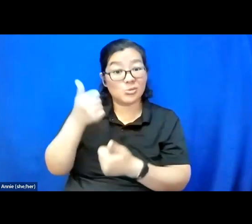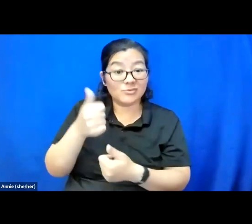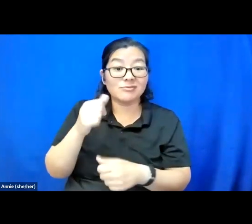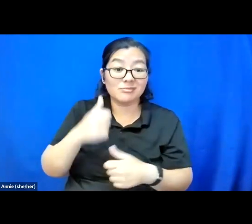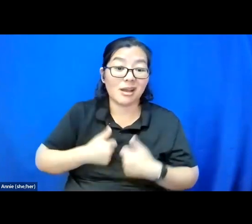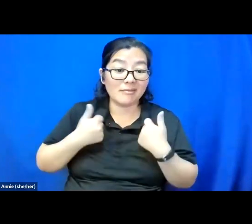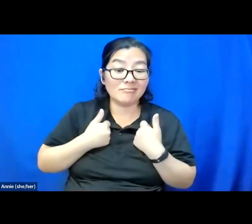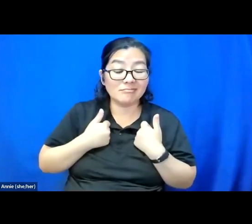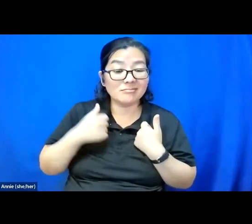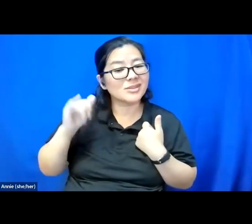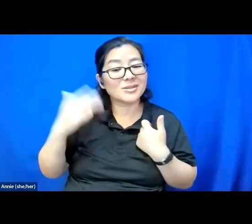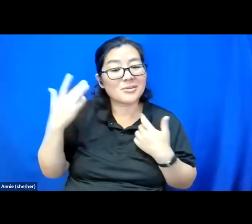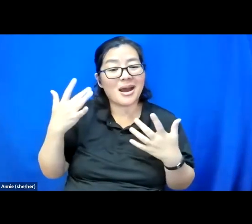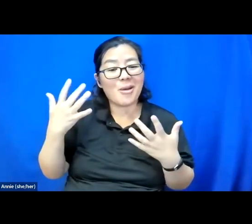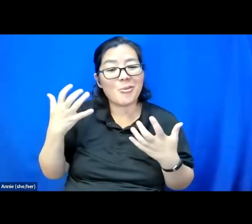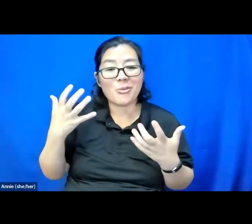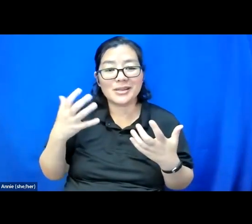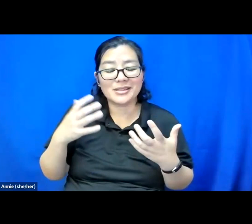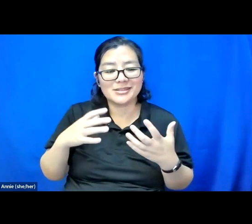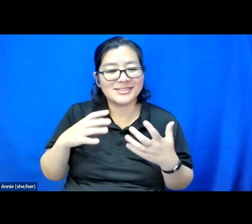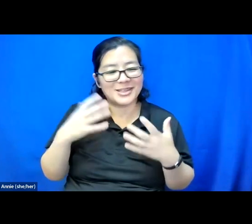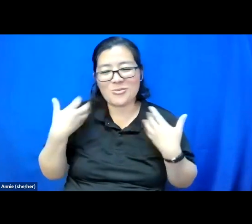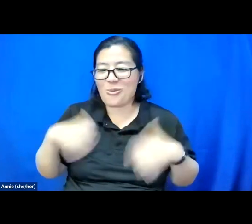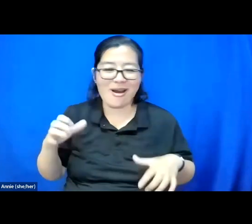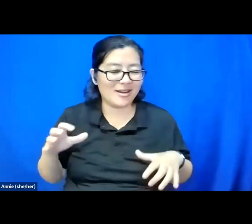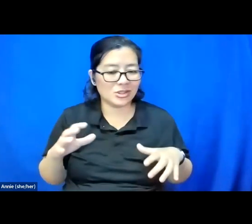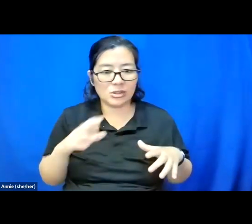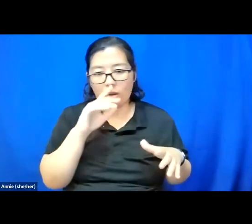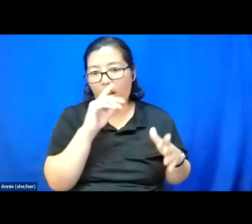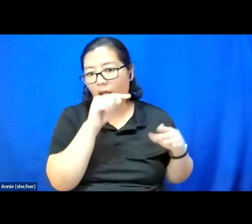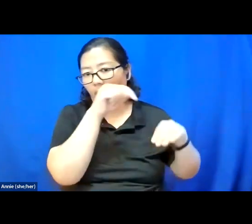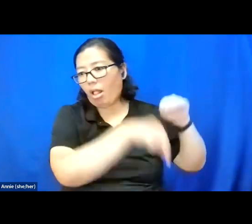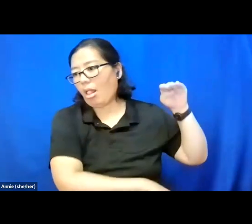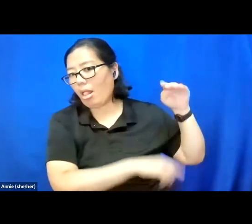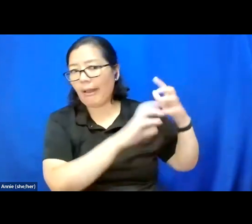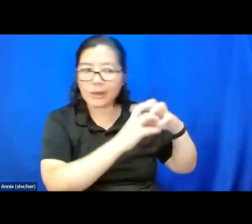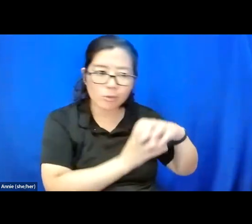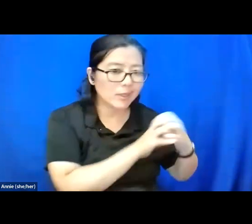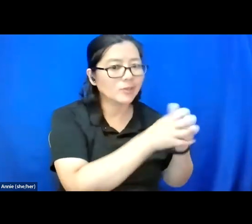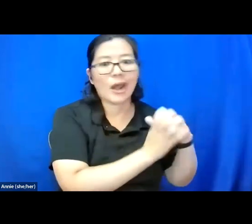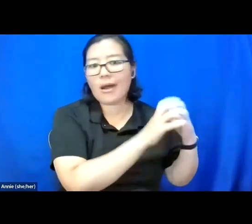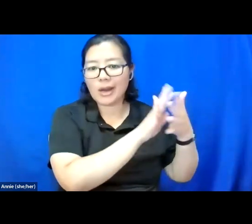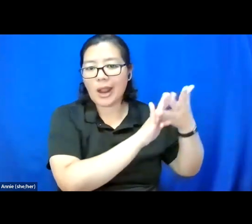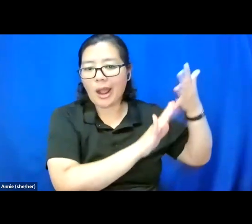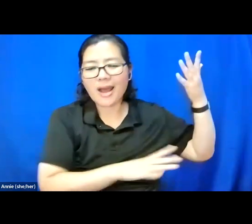That's why I didn't want to talk to you a little bit too much about intersectionality, or -- because you already know these things. You're living these things.